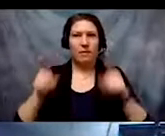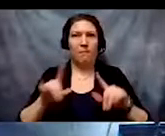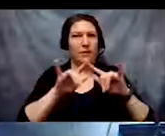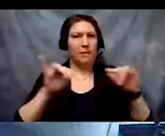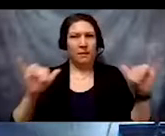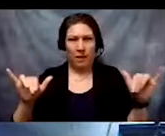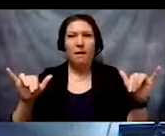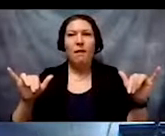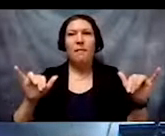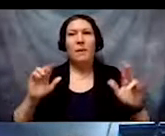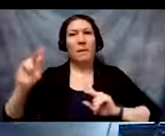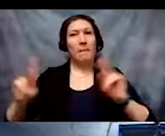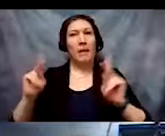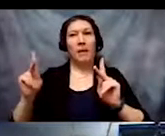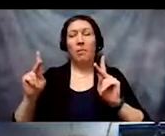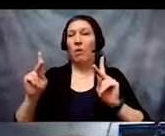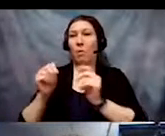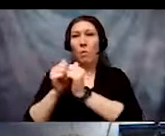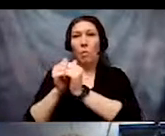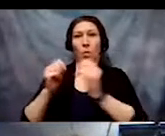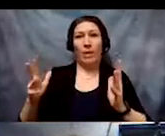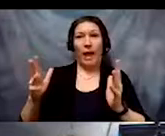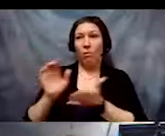that the people without marginalized or minoritized identities,